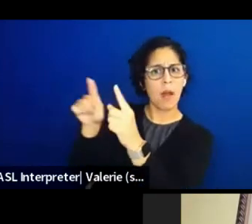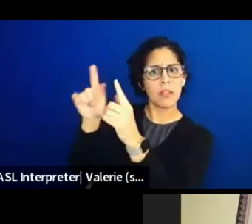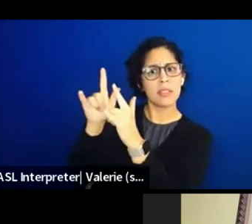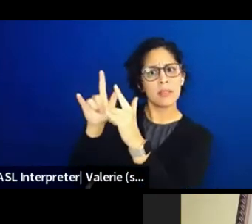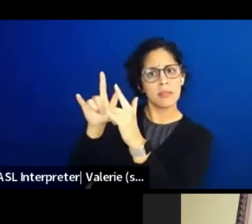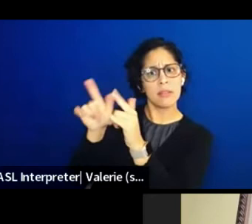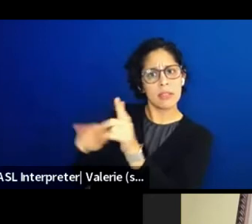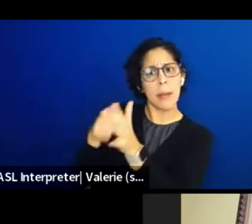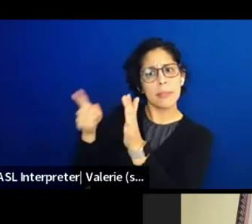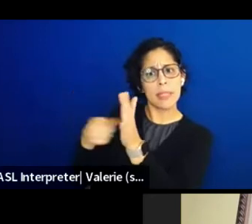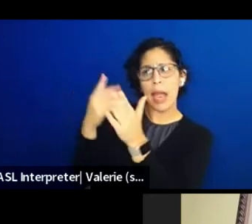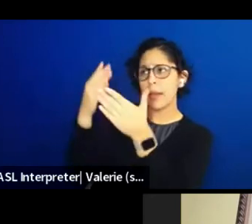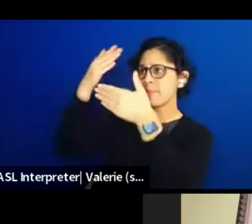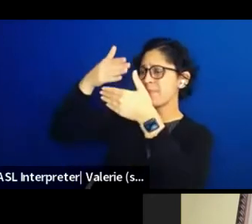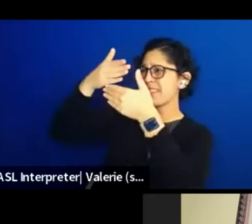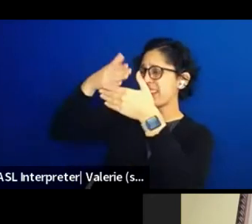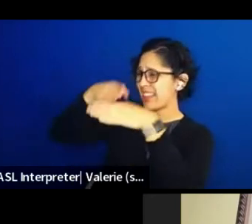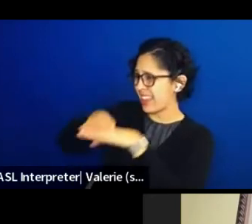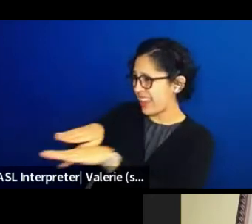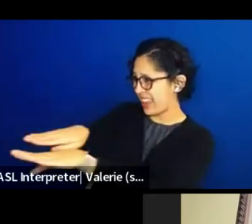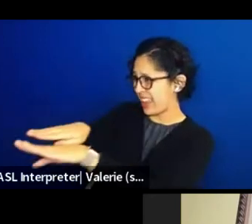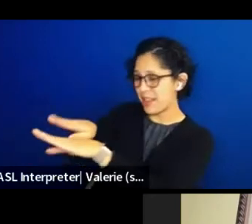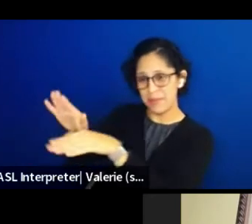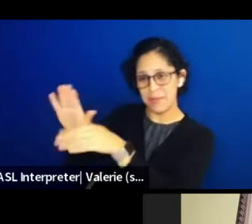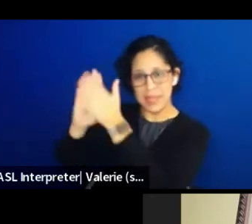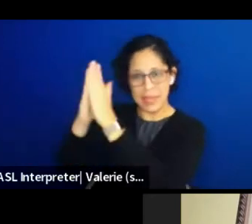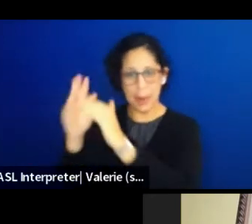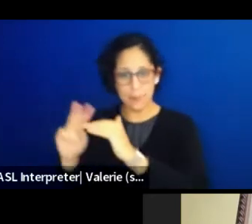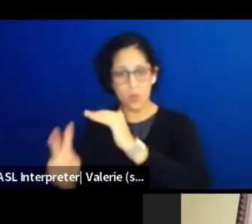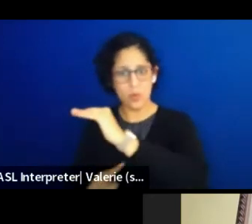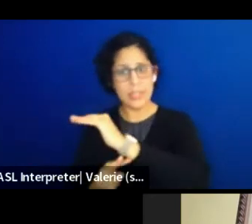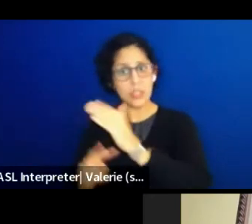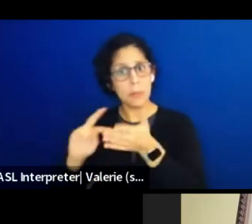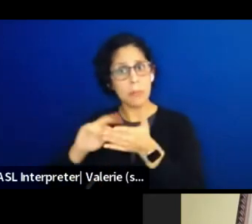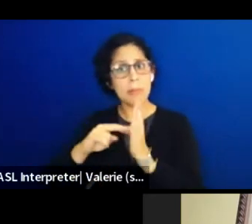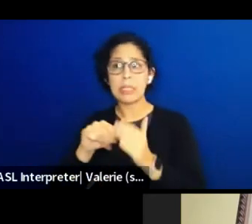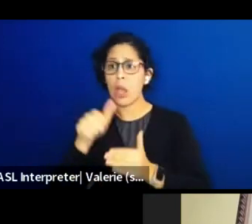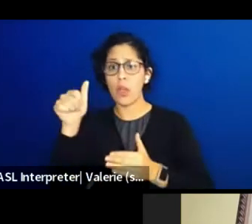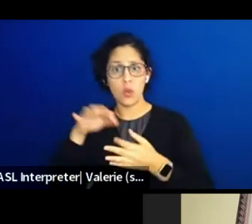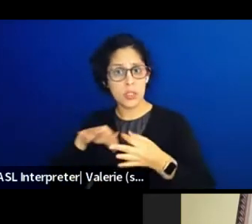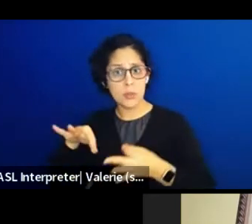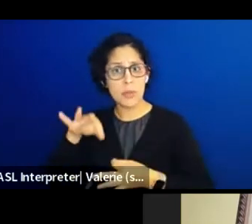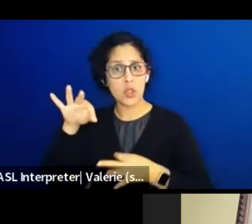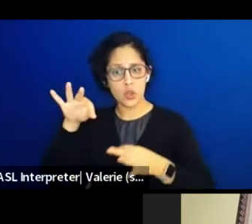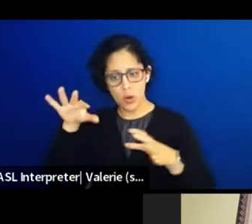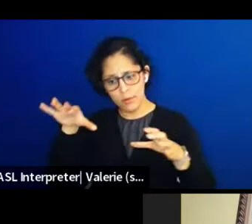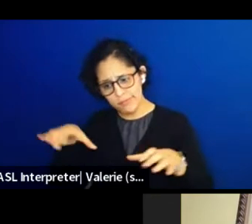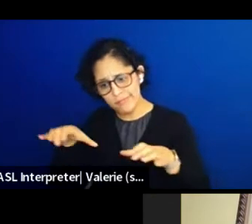like there's other spiritual practices that I embrace, and this is a universalist spiritual practice.